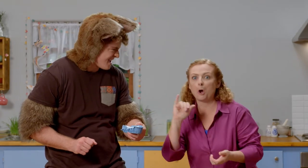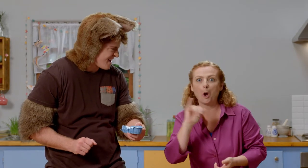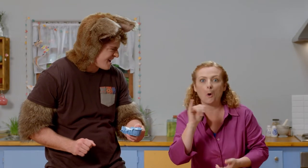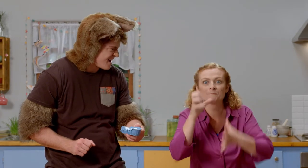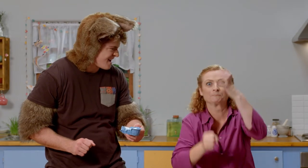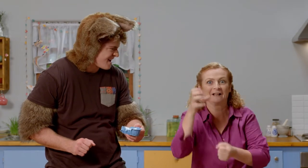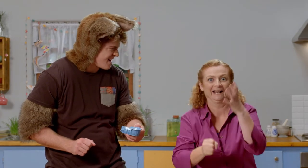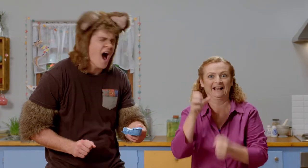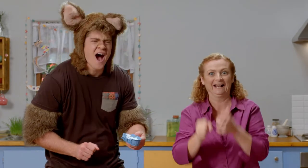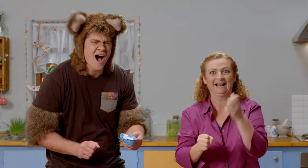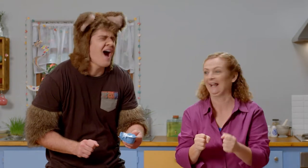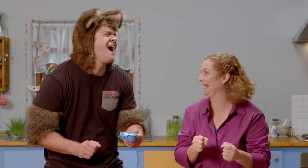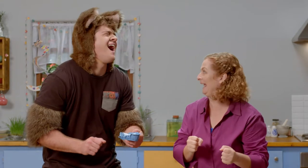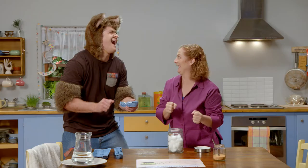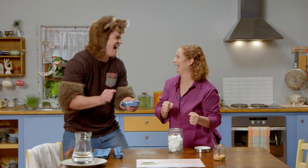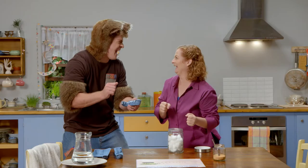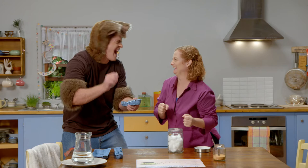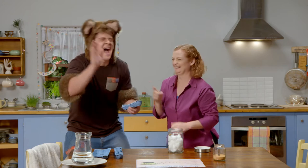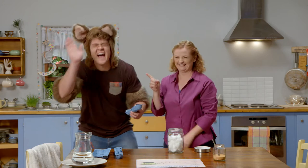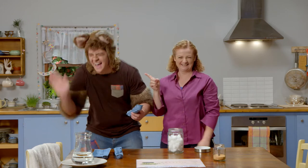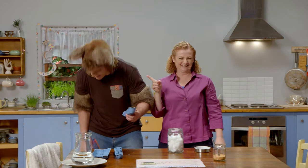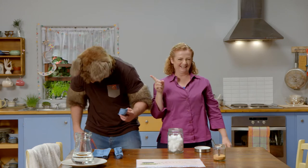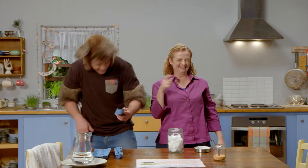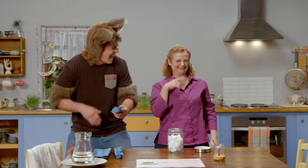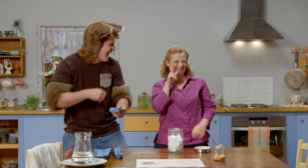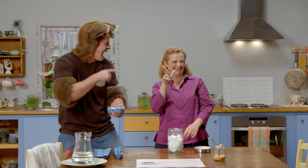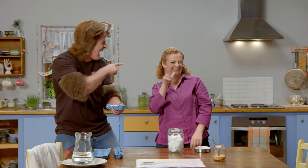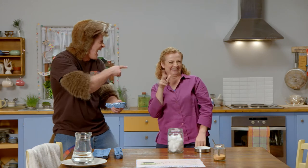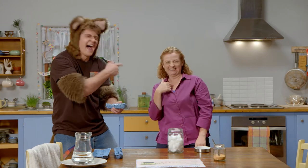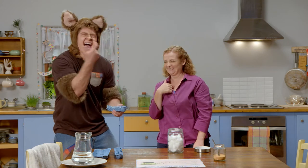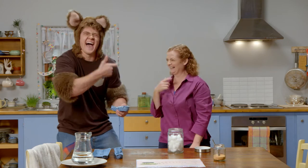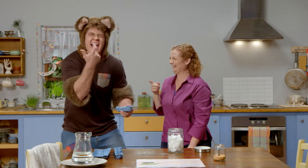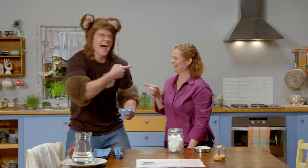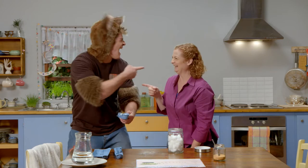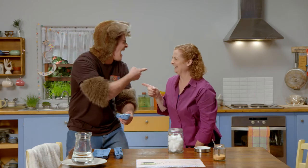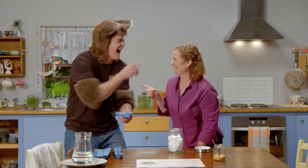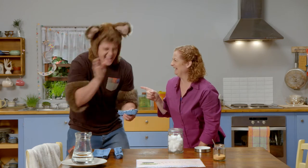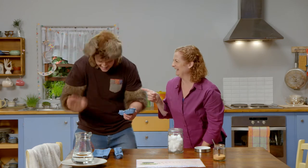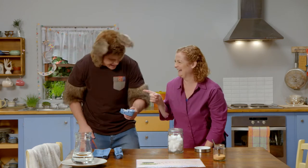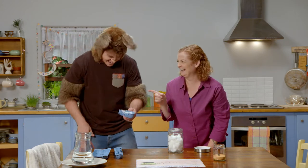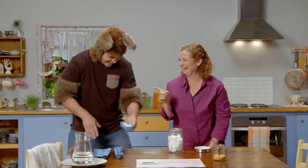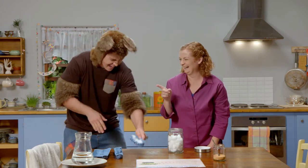or milk. Oh, ha, ha! Oh, you're funny Sally.